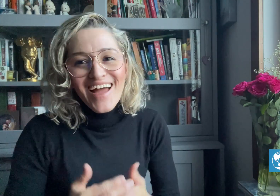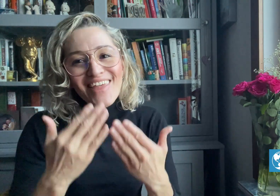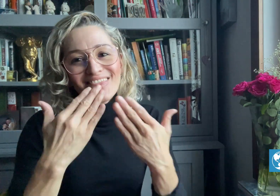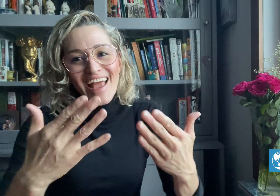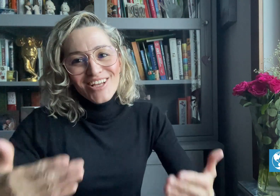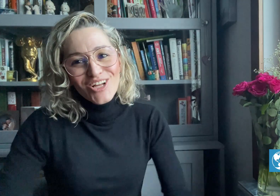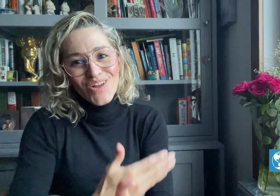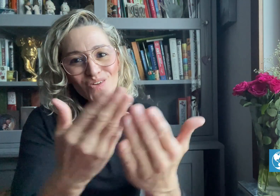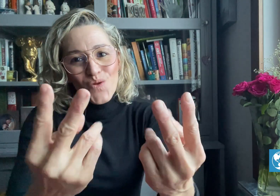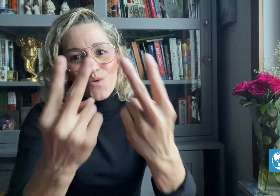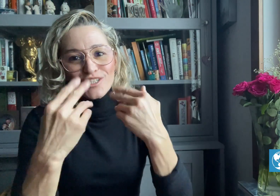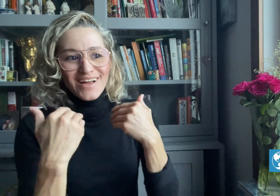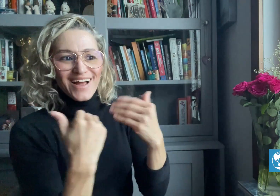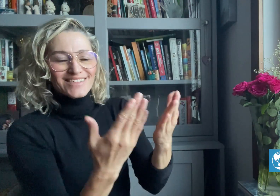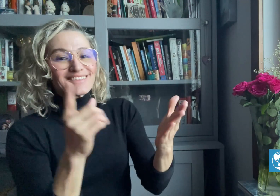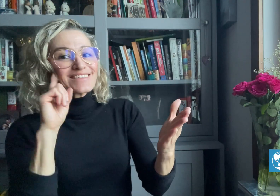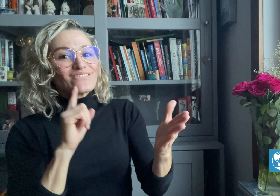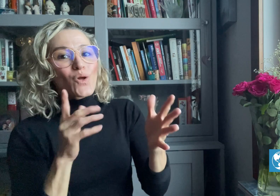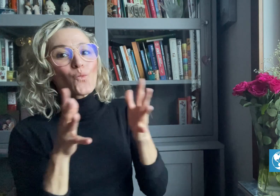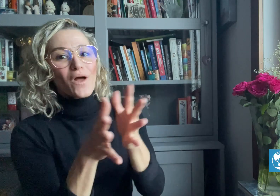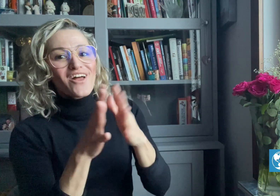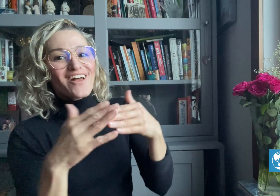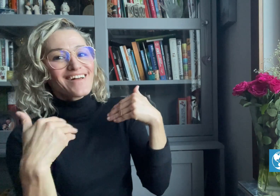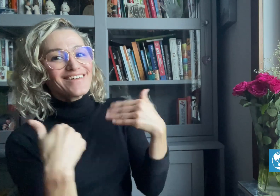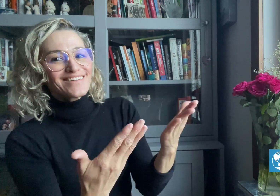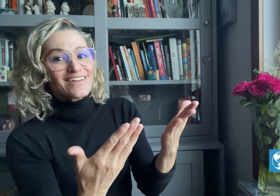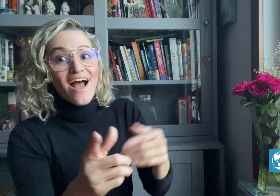Thank you for watching DeafWire!